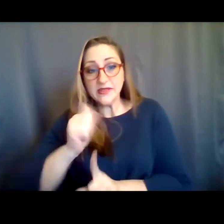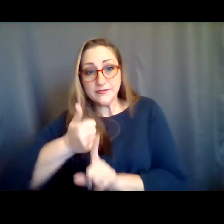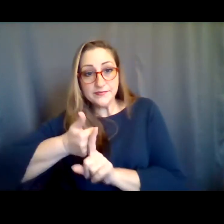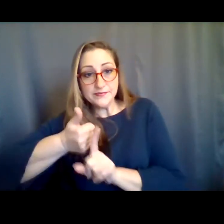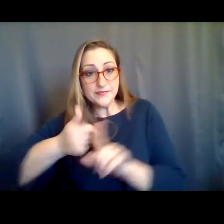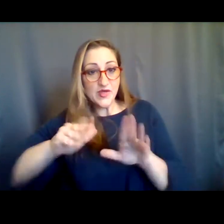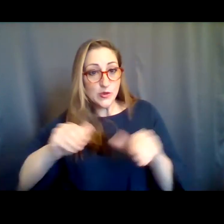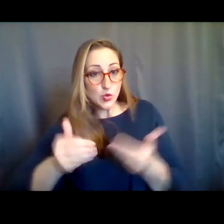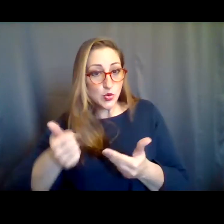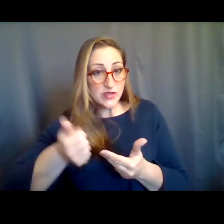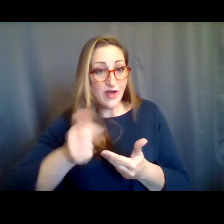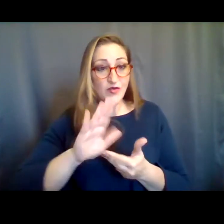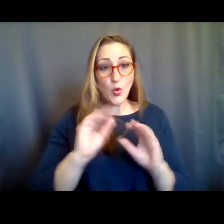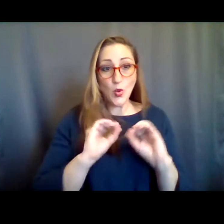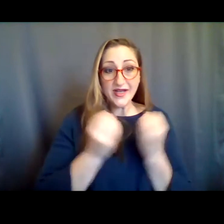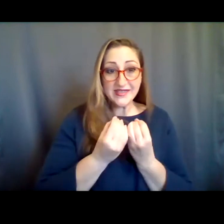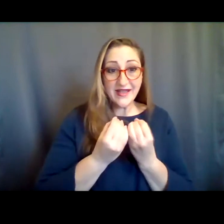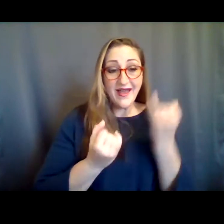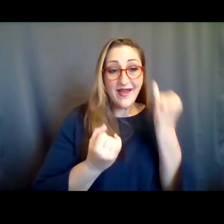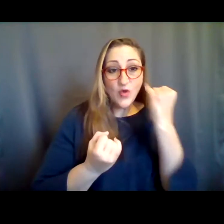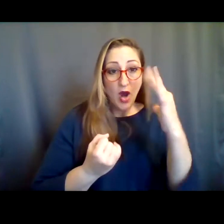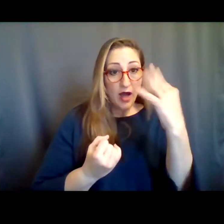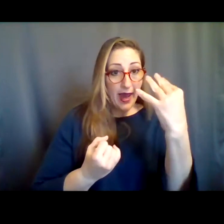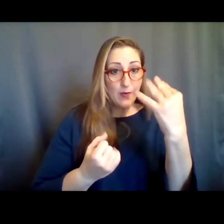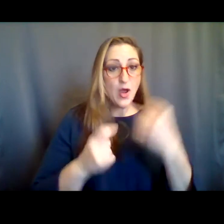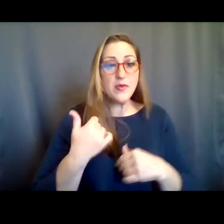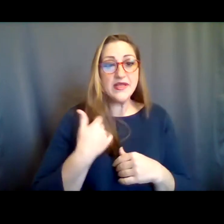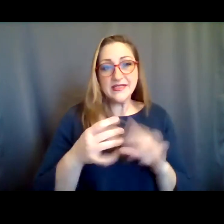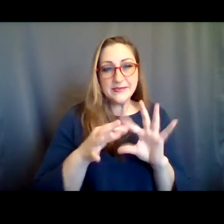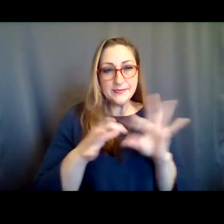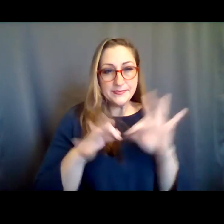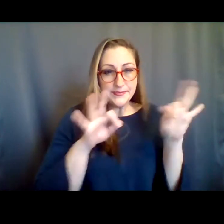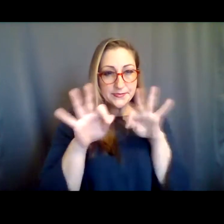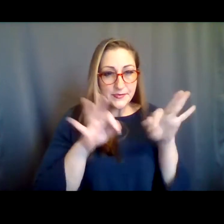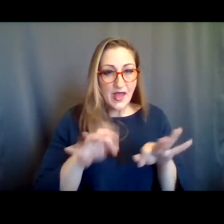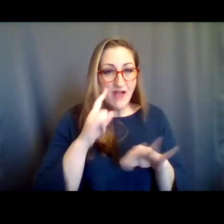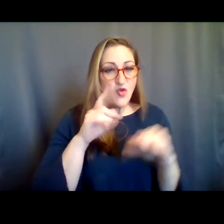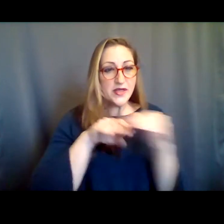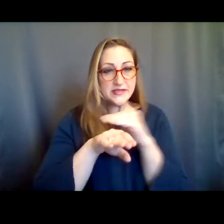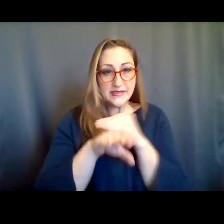, please introduce yourself and your organization. If you are on camera, please give a brief visual description for accessibility